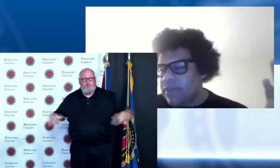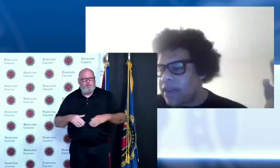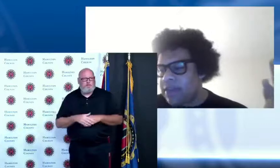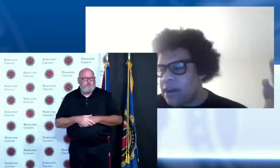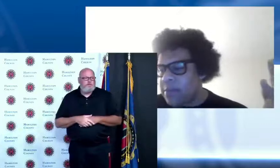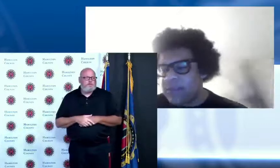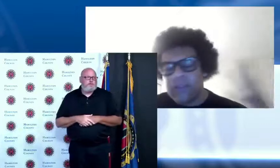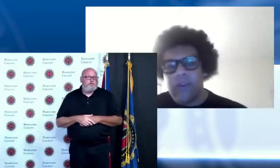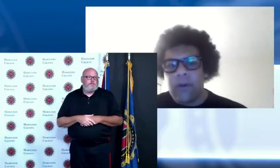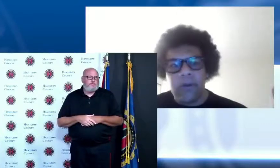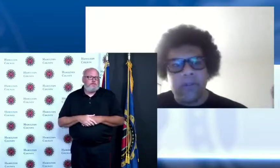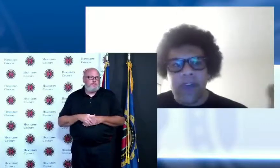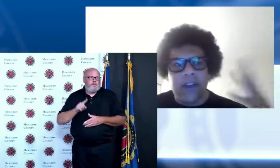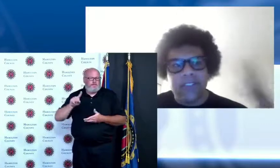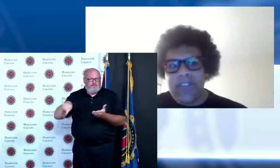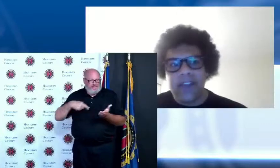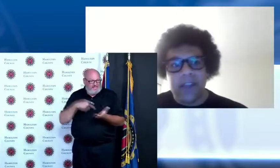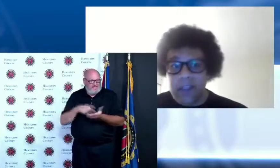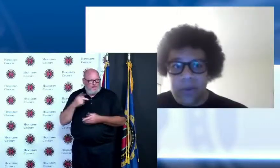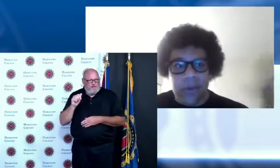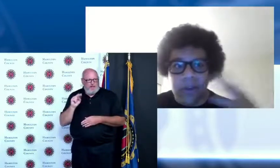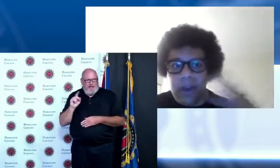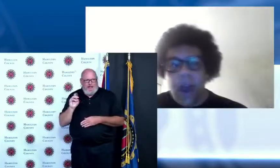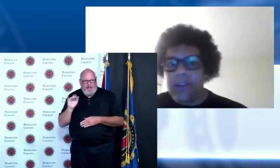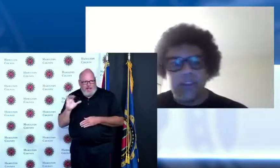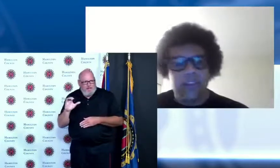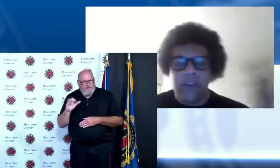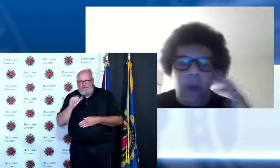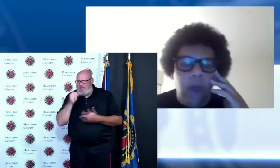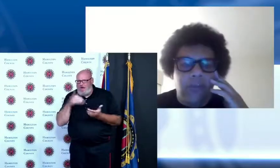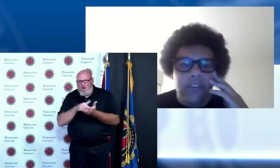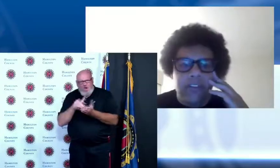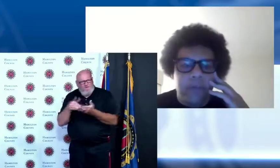over like the mental toll the virus has taken on you and your colleagues during all this